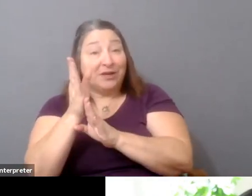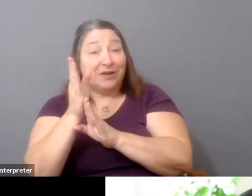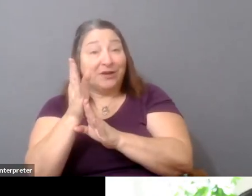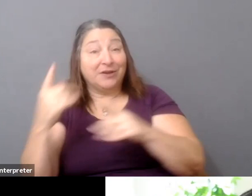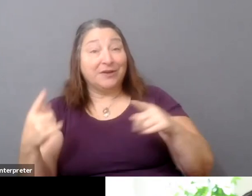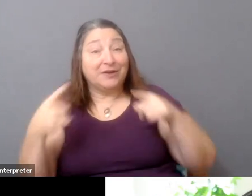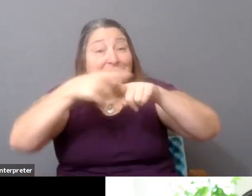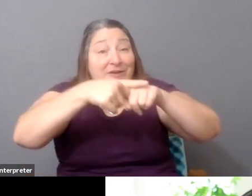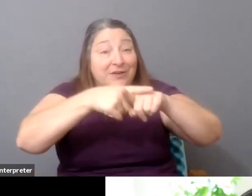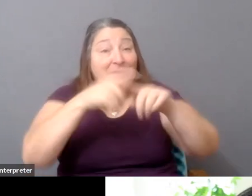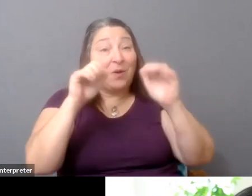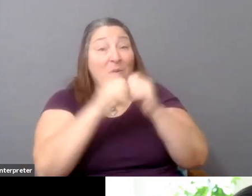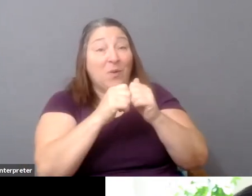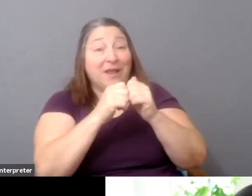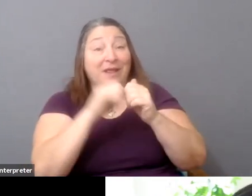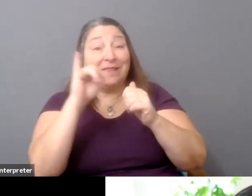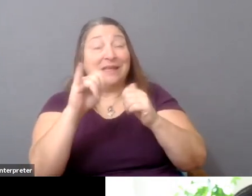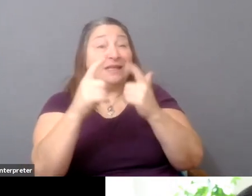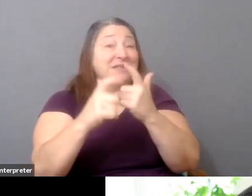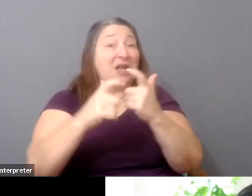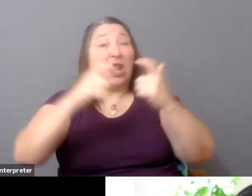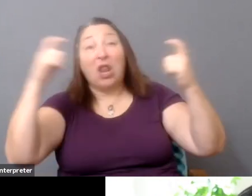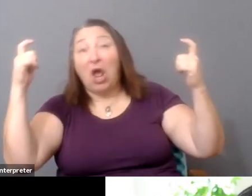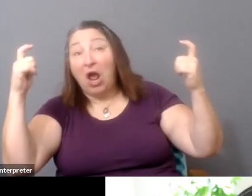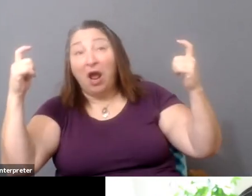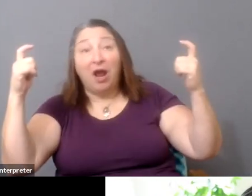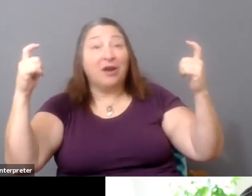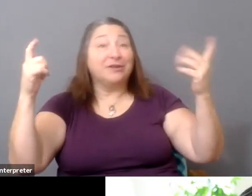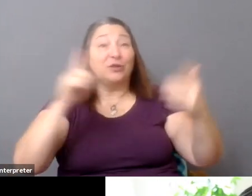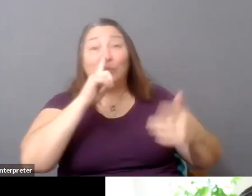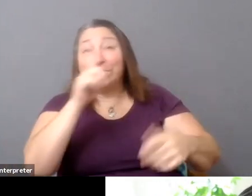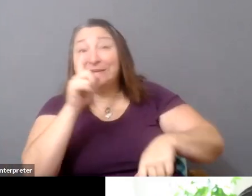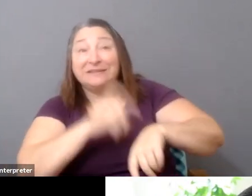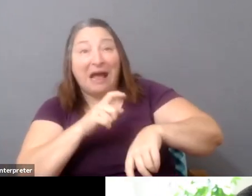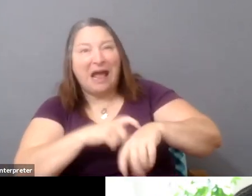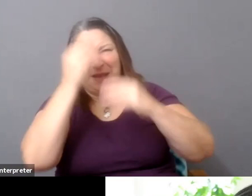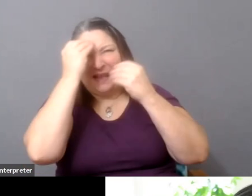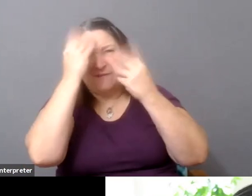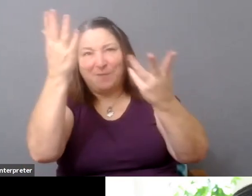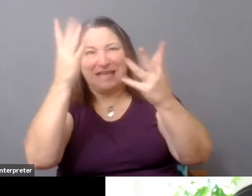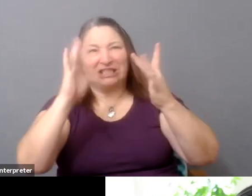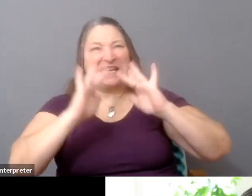of kind of these large-scale, ubiquitous, real-time information networks, which have taken,